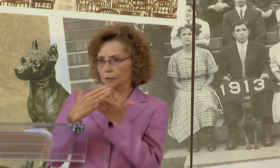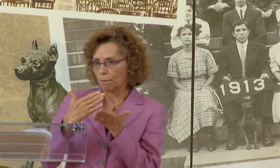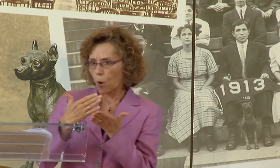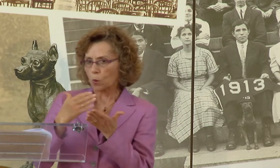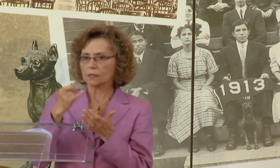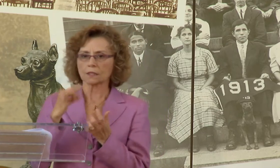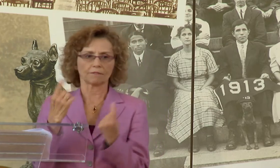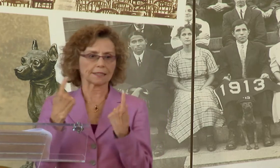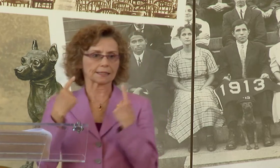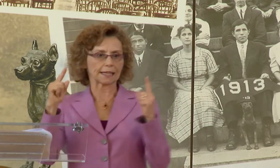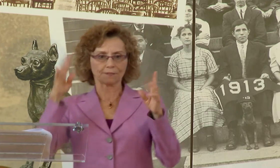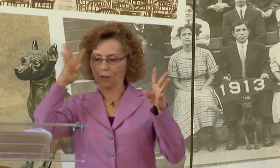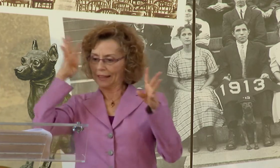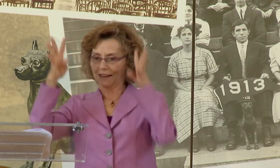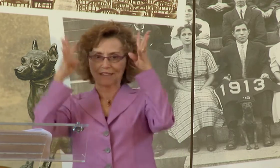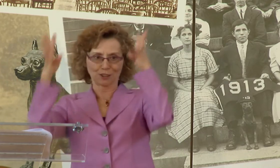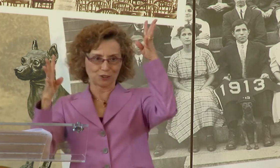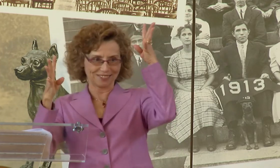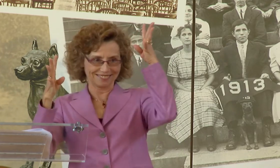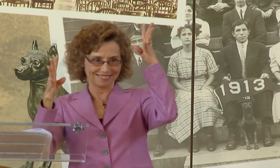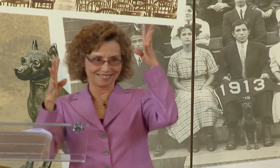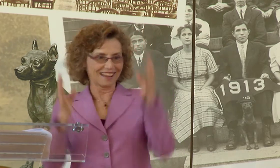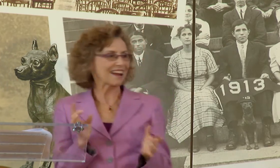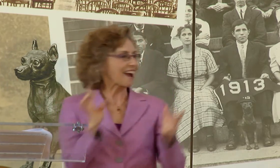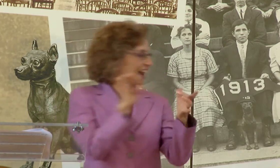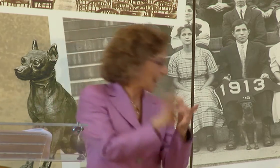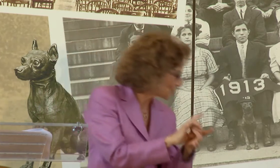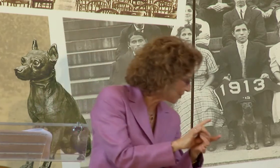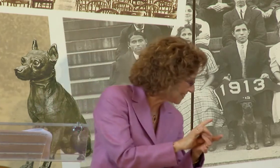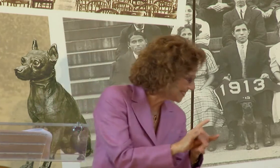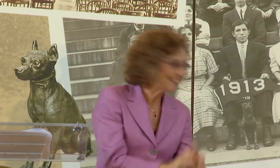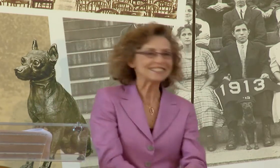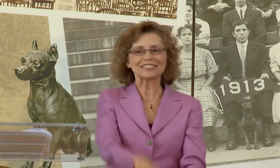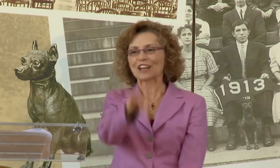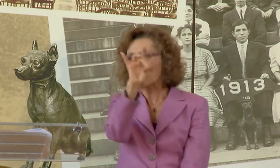THESE ARE ESSENTIAL COMPONENTS OF SUCCESSFUL INNOVATION,